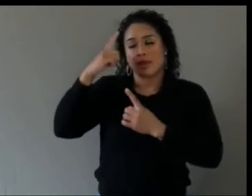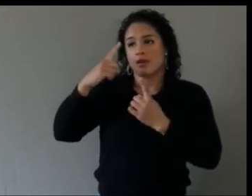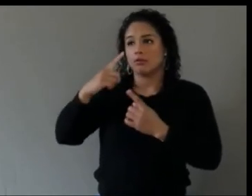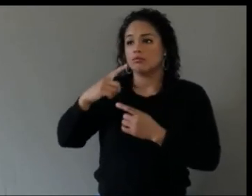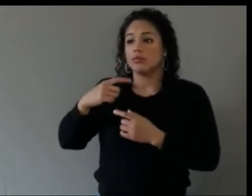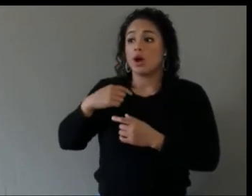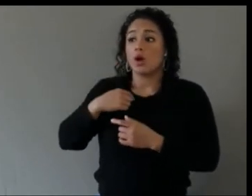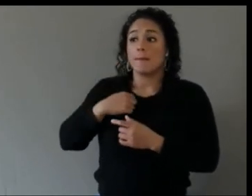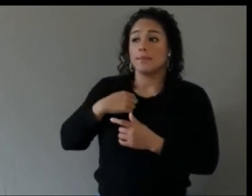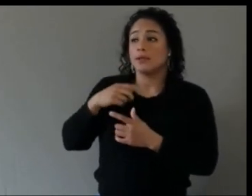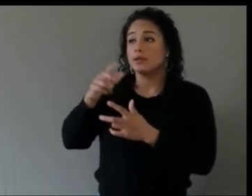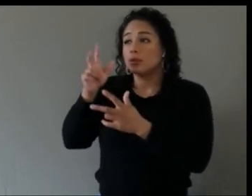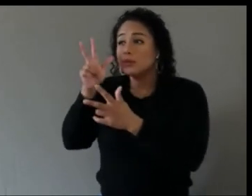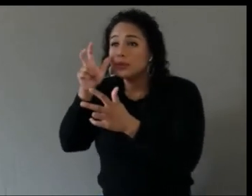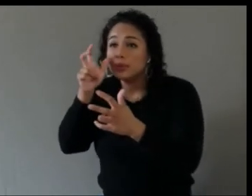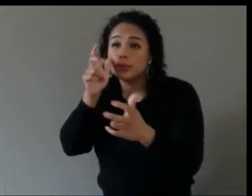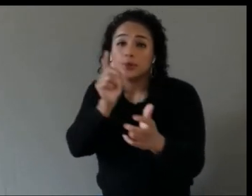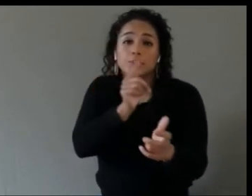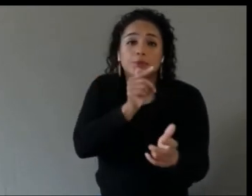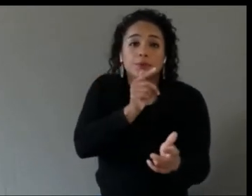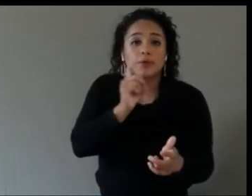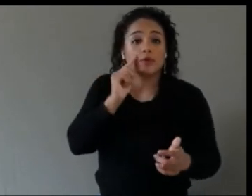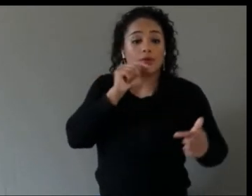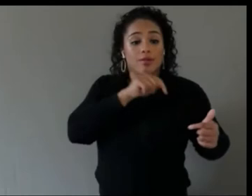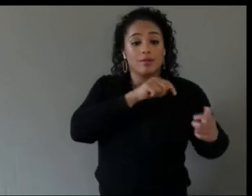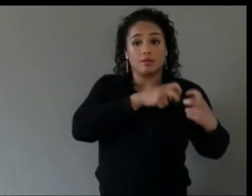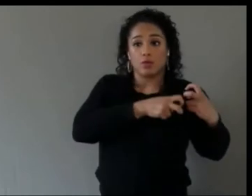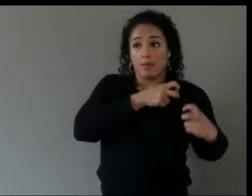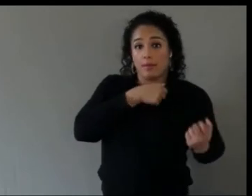in this problem space that I’m trying to address?